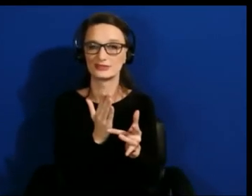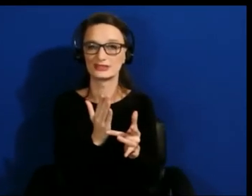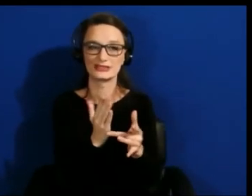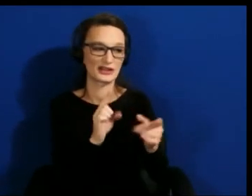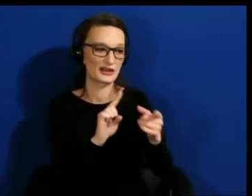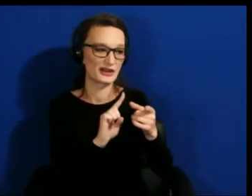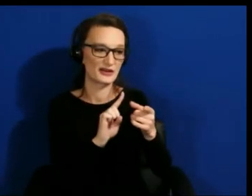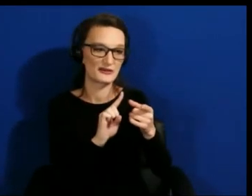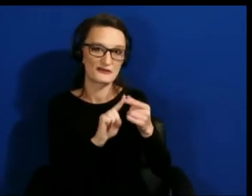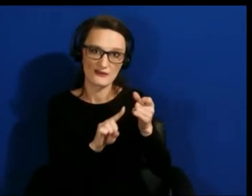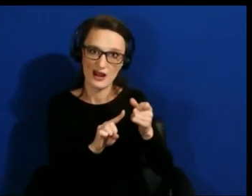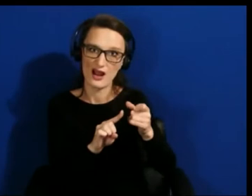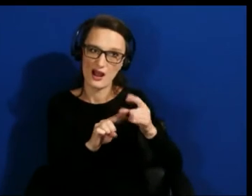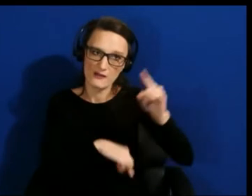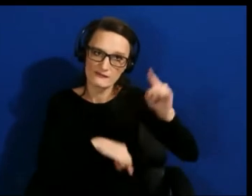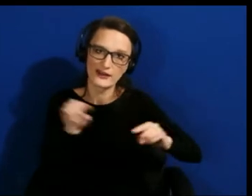Let's work on that.